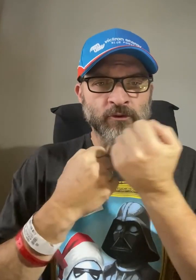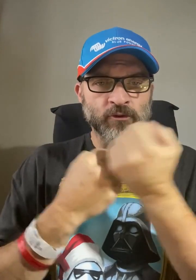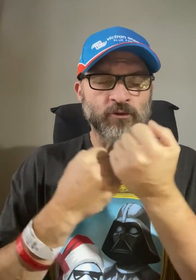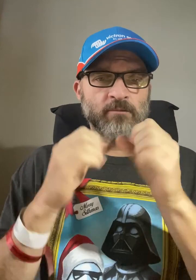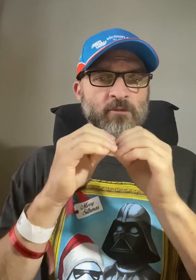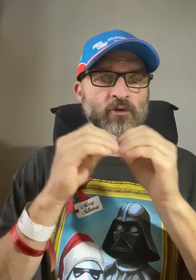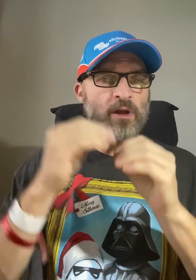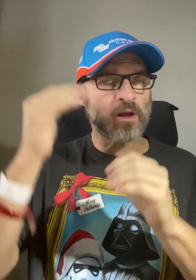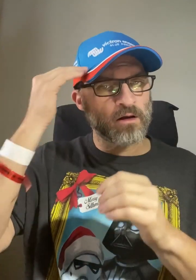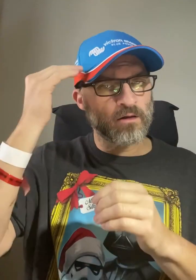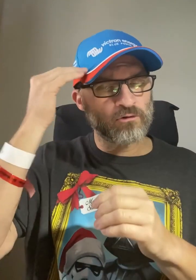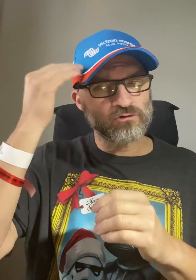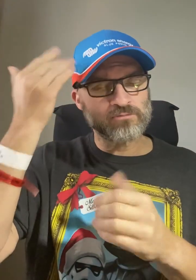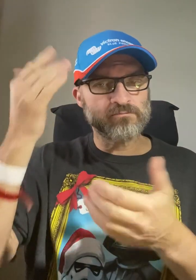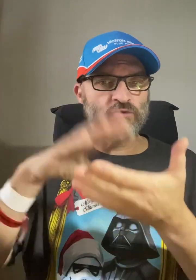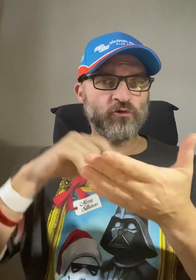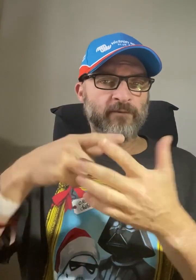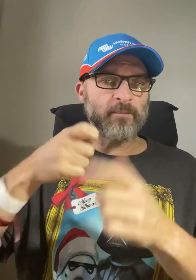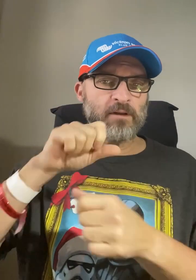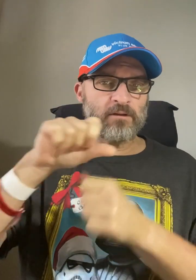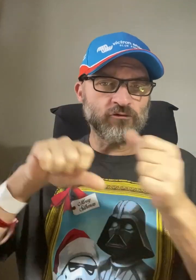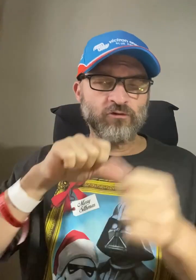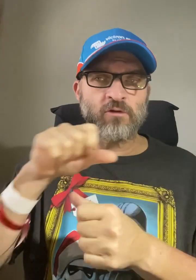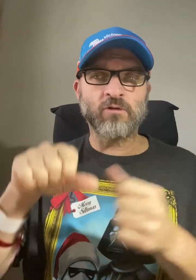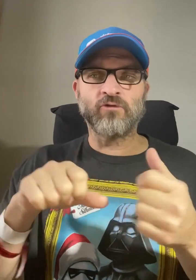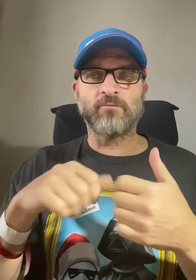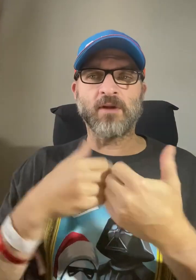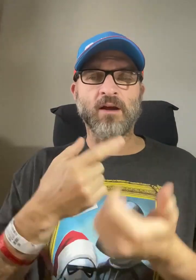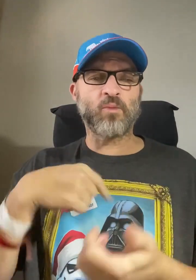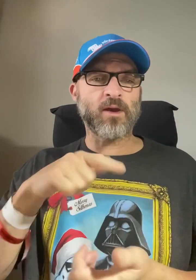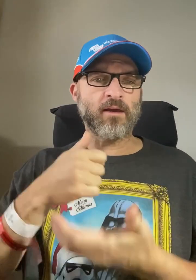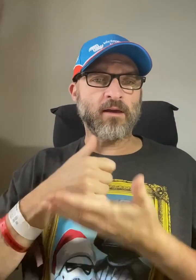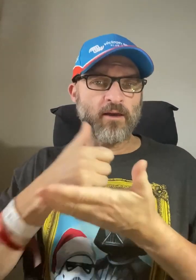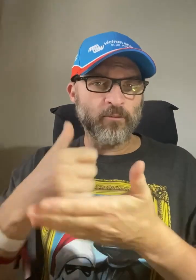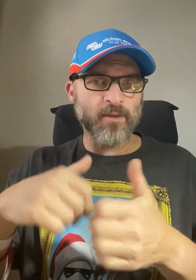More knowledge and learn from each other to help how